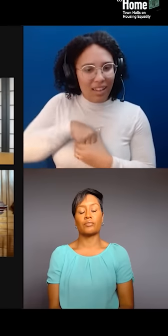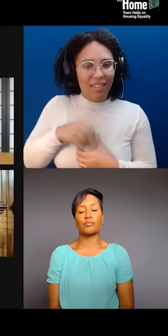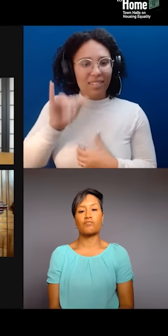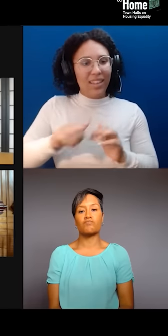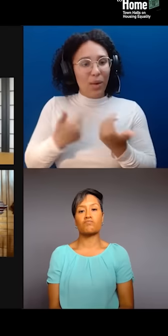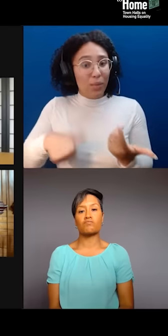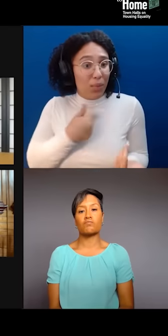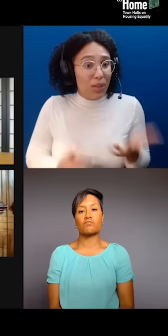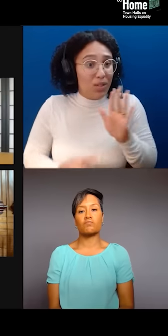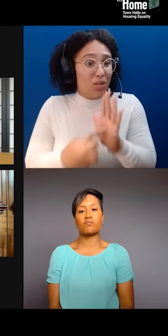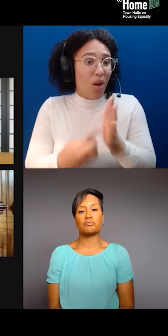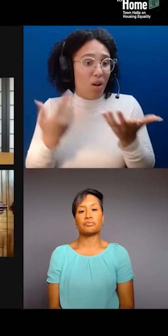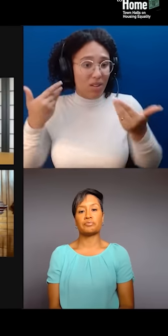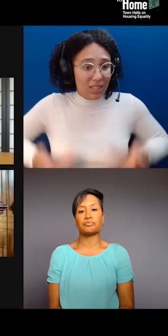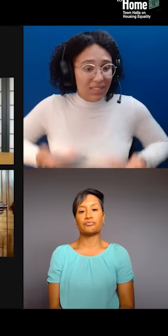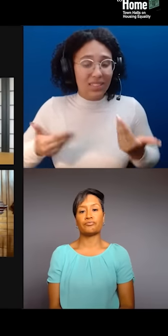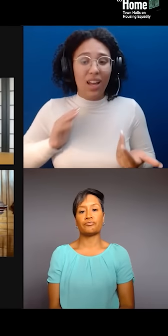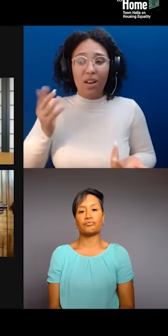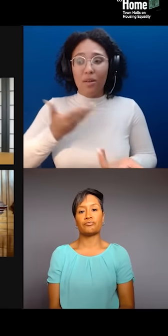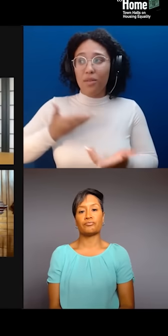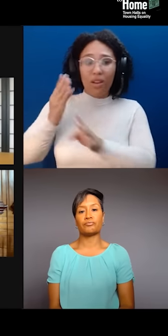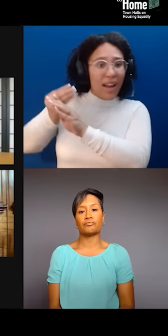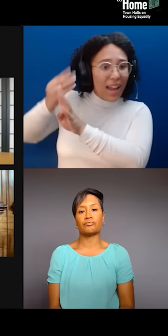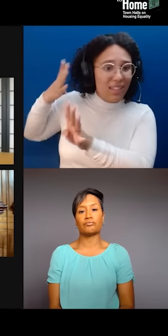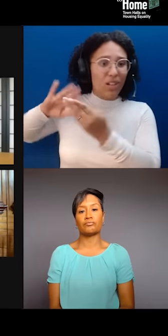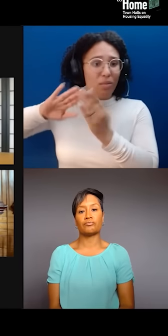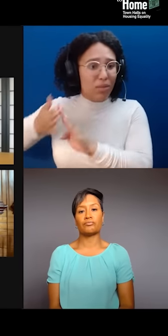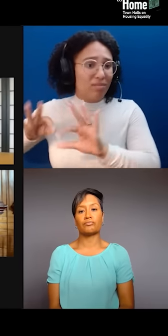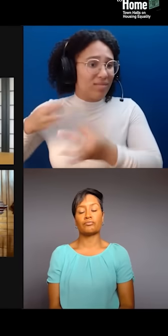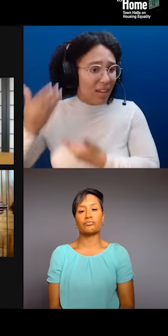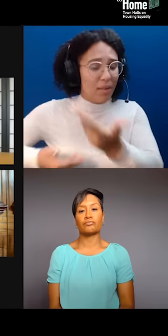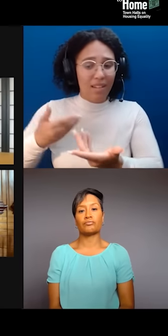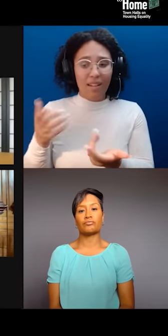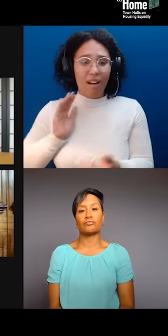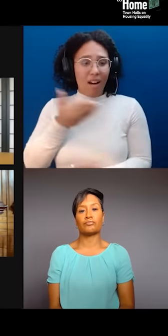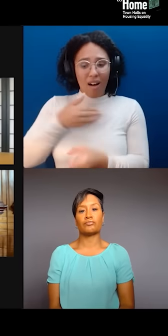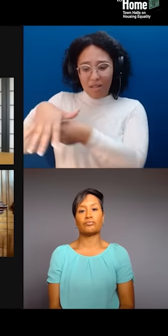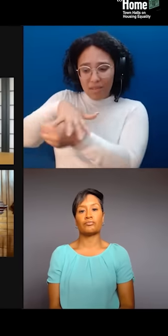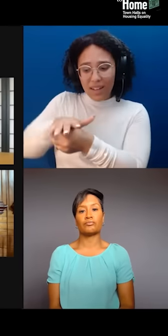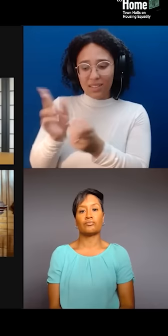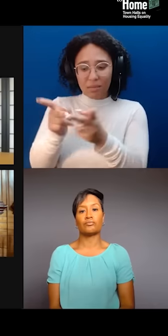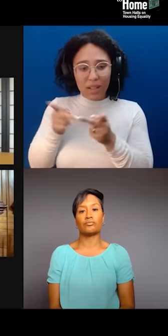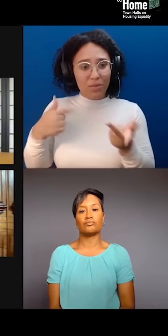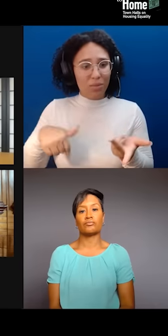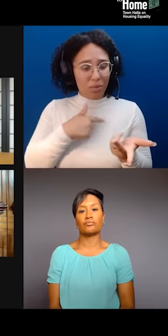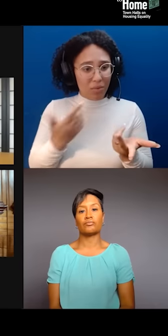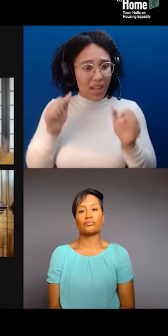Our neighborhoods as Black and Brown enclaves are places where we've been able to plant our flags. They're places where we are able to create networks